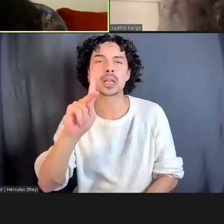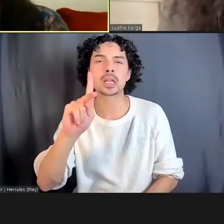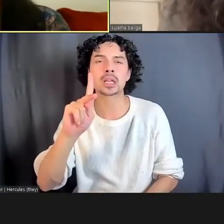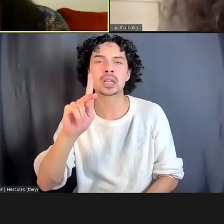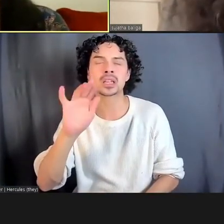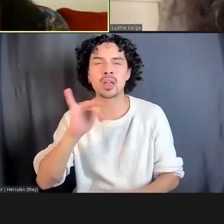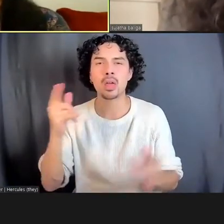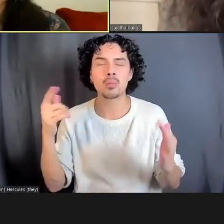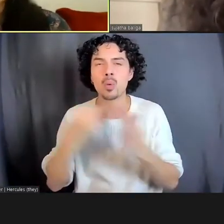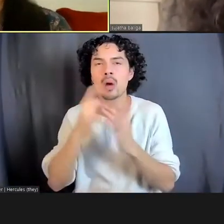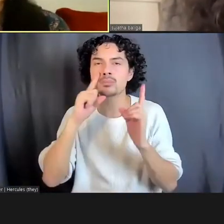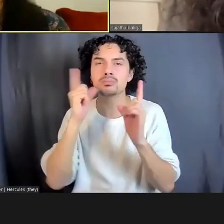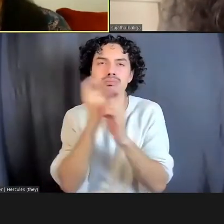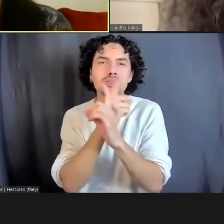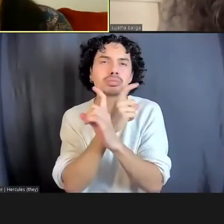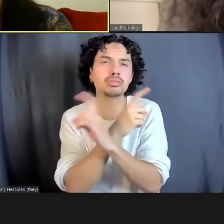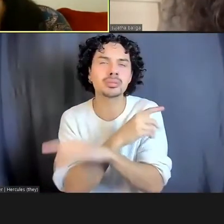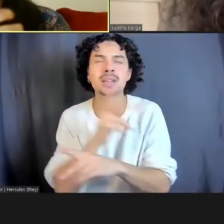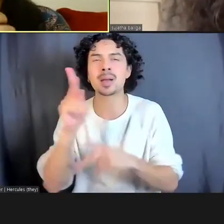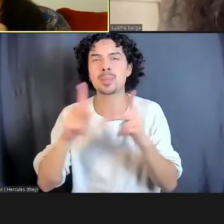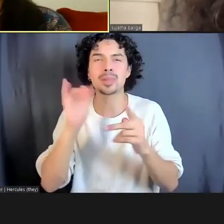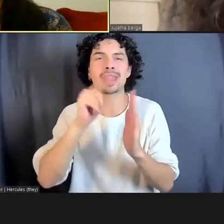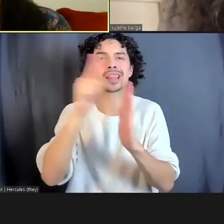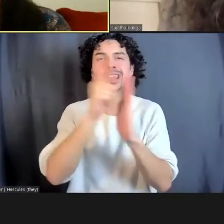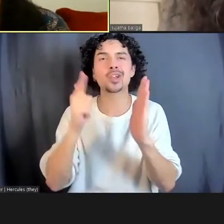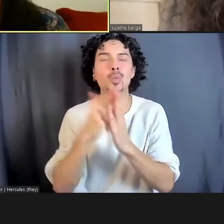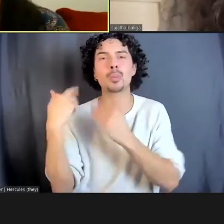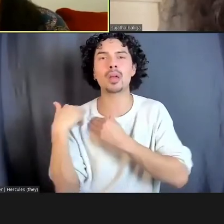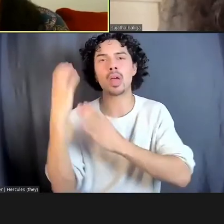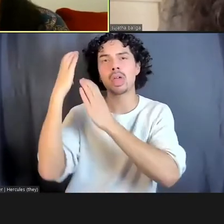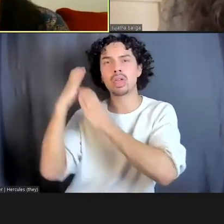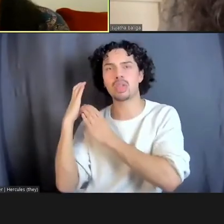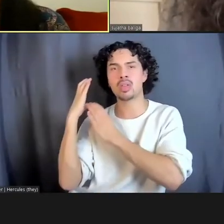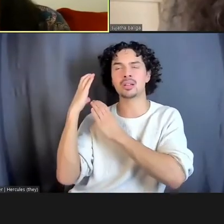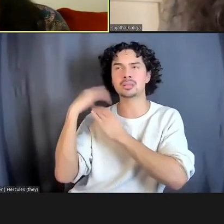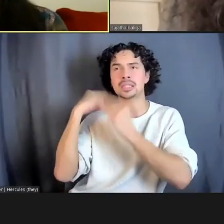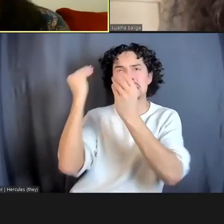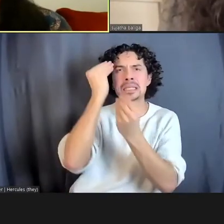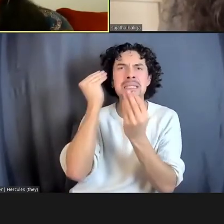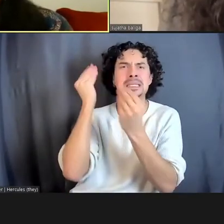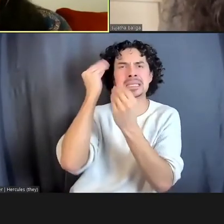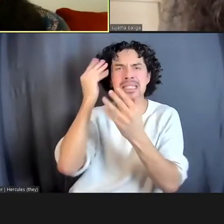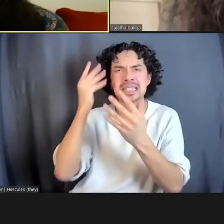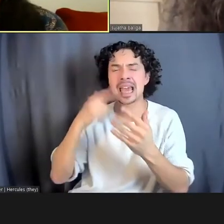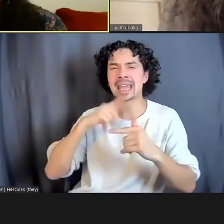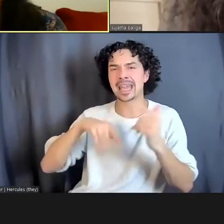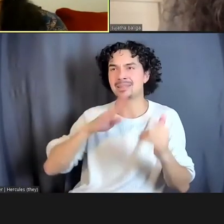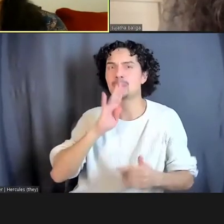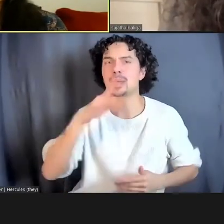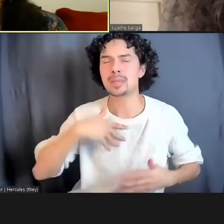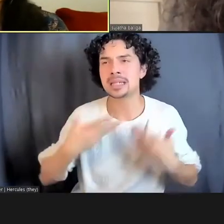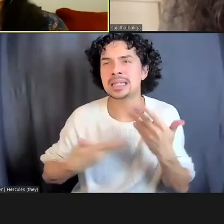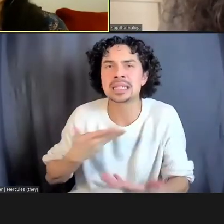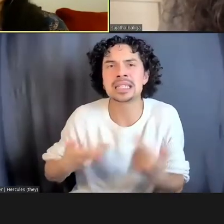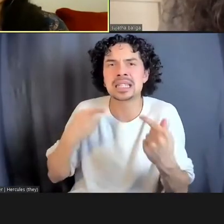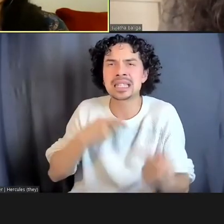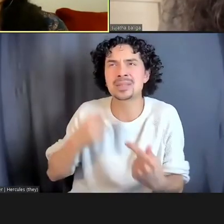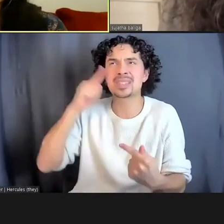that are bearing on people's heads, it doesn't allow for the freedom to actually speak to that harm.